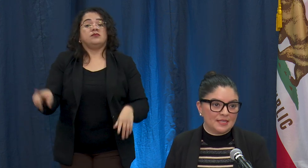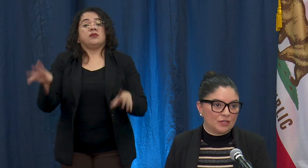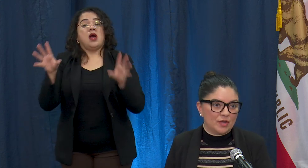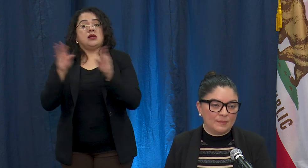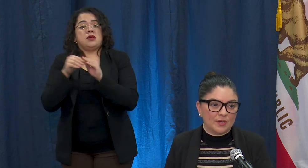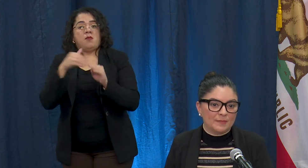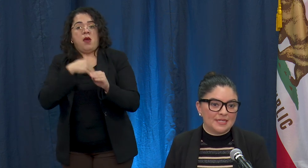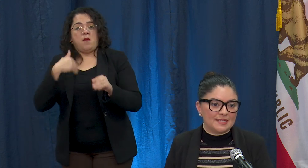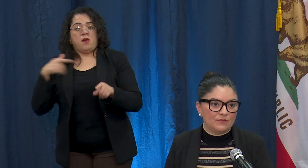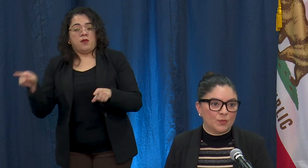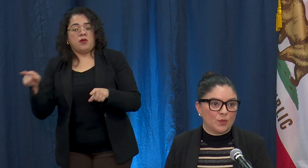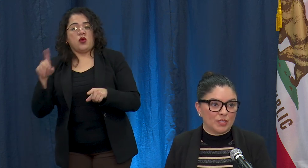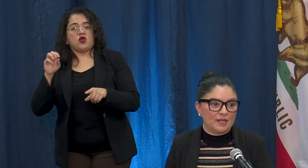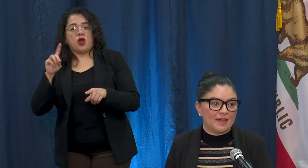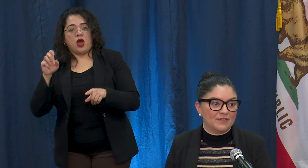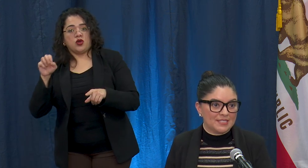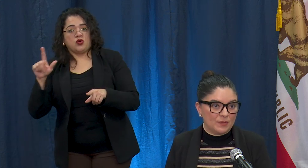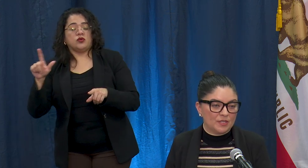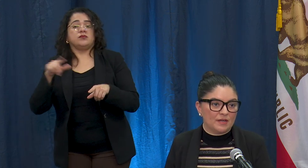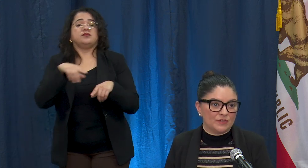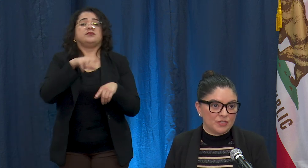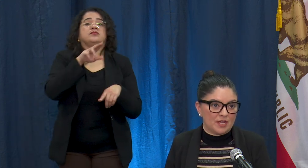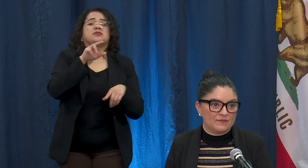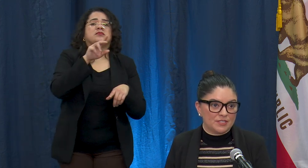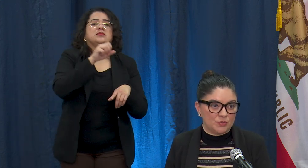Senator Umberg, and myself are working every day with the Governor's office to